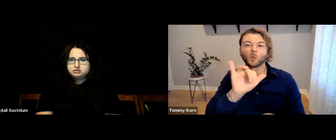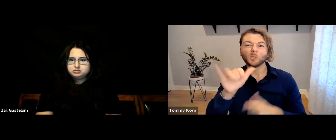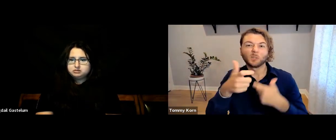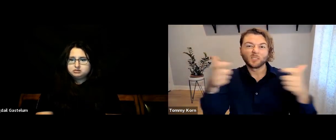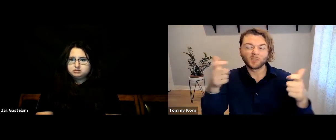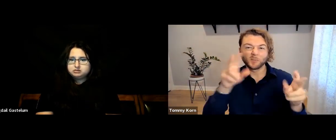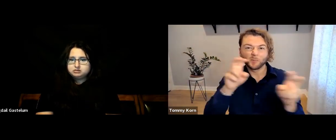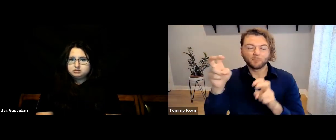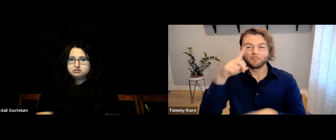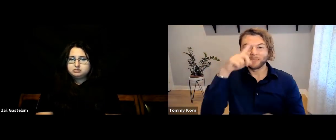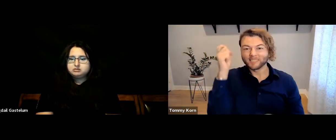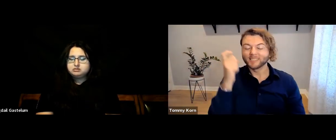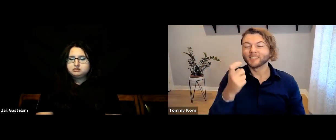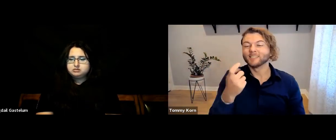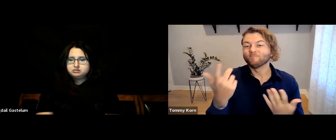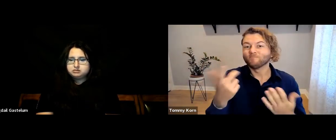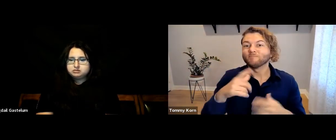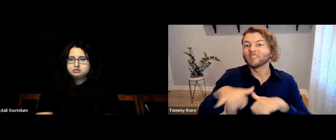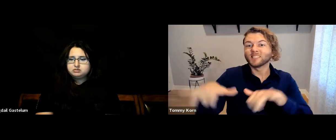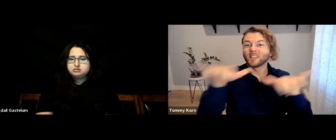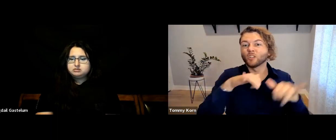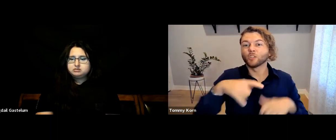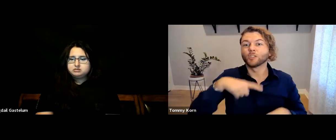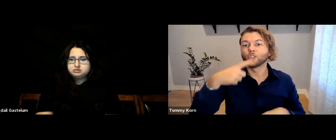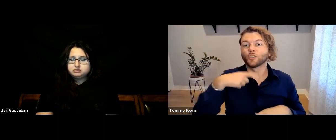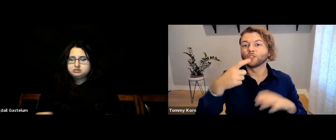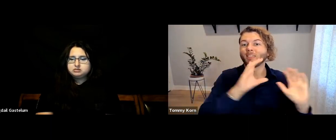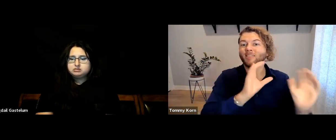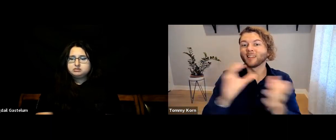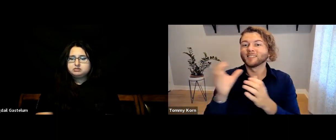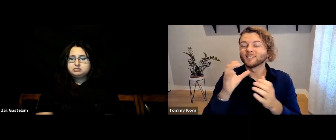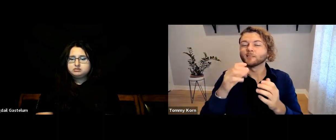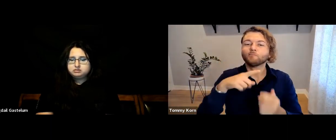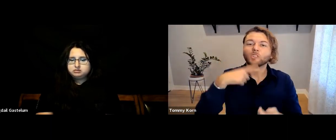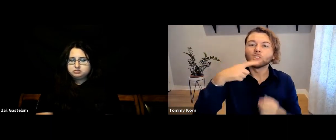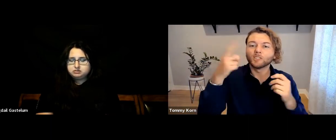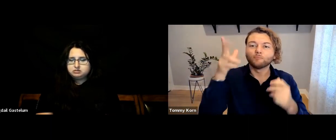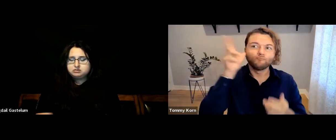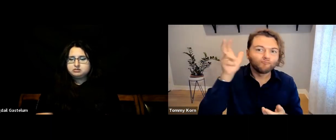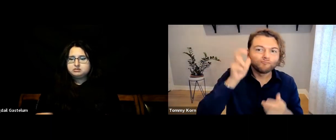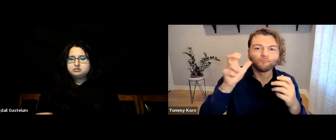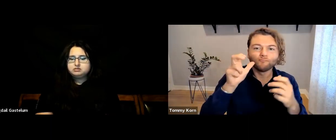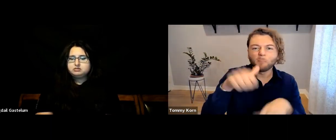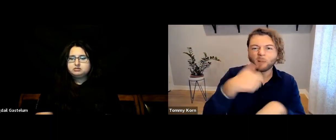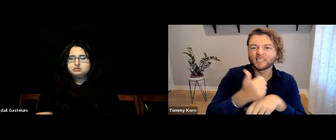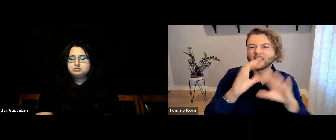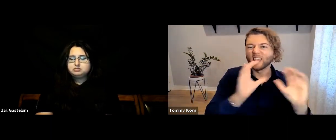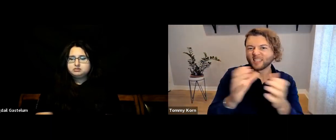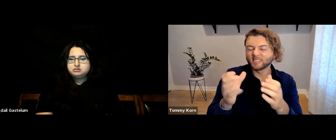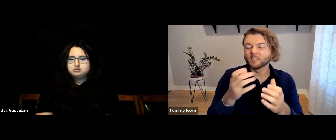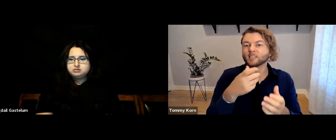Also, it’s a big issue because in standard hearing classrooms,